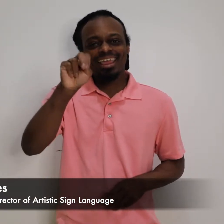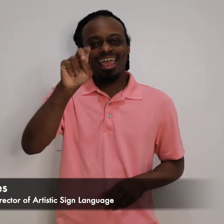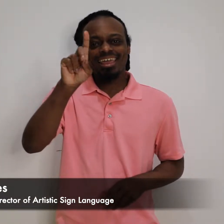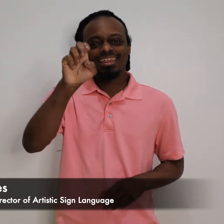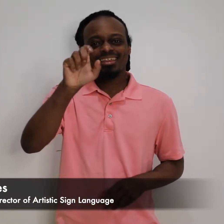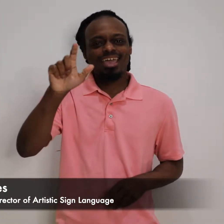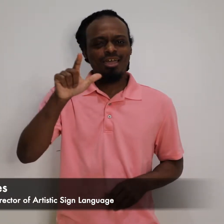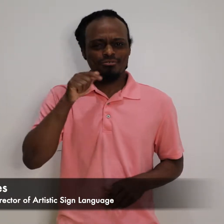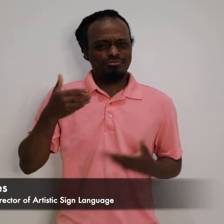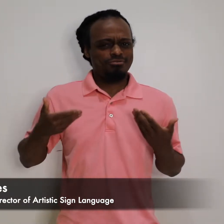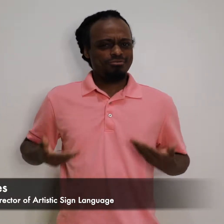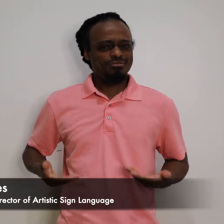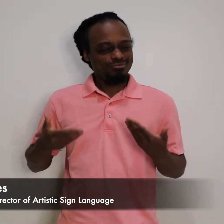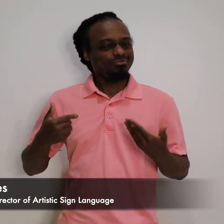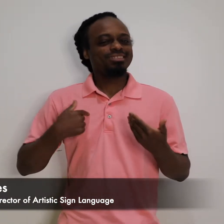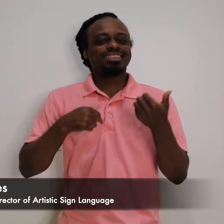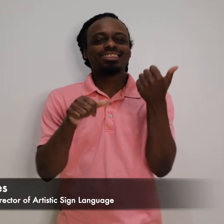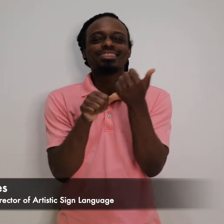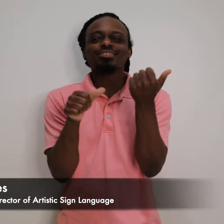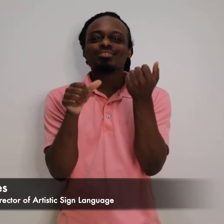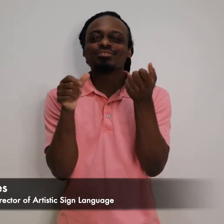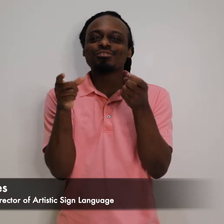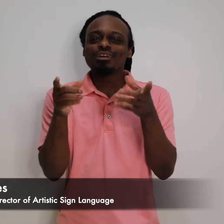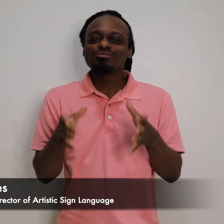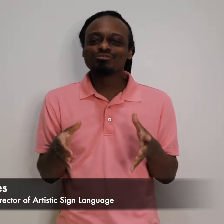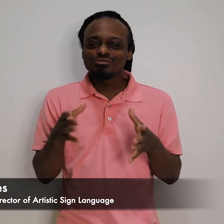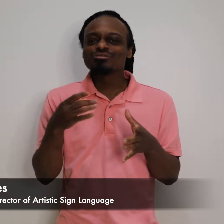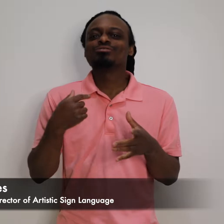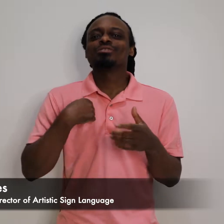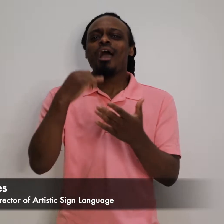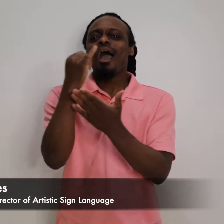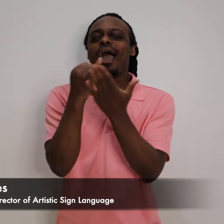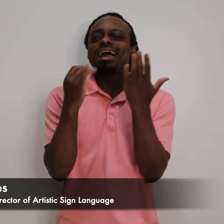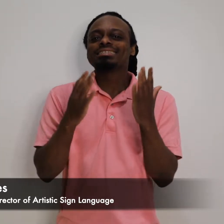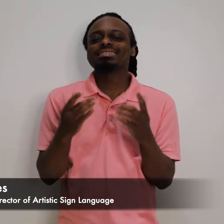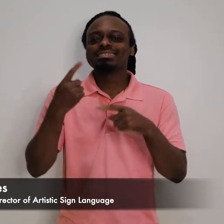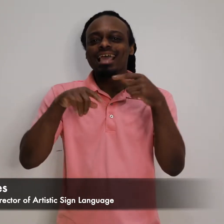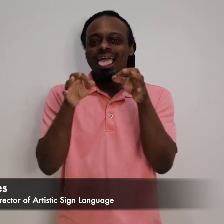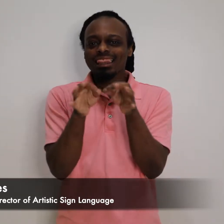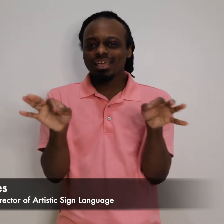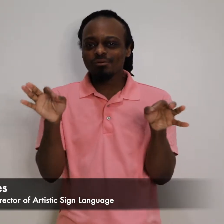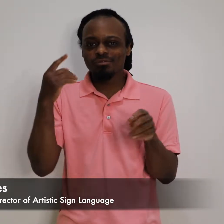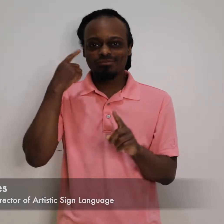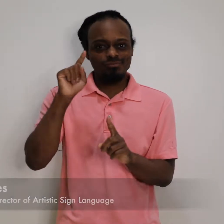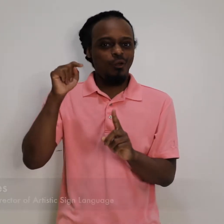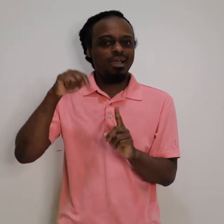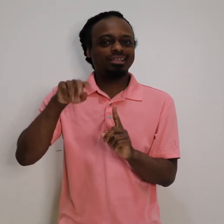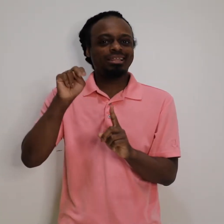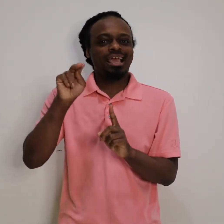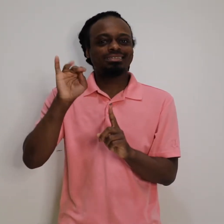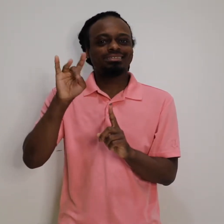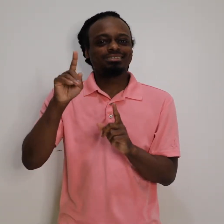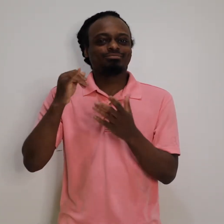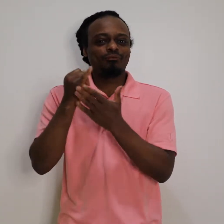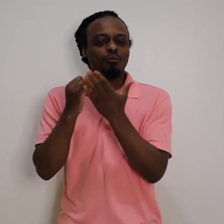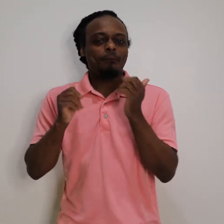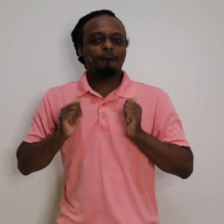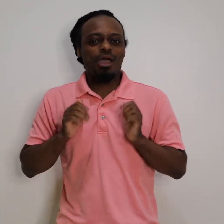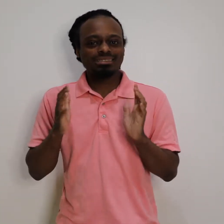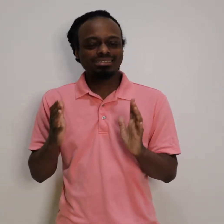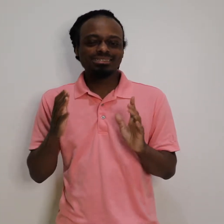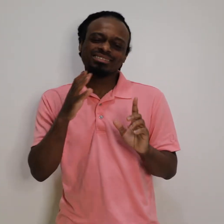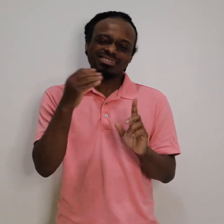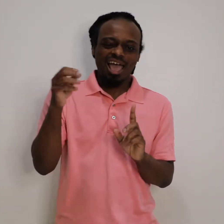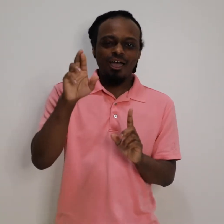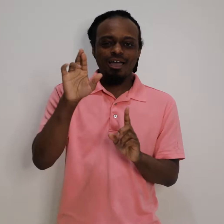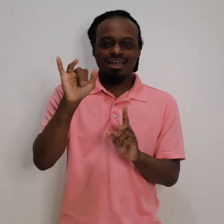I’m Kendell, the Assistant Director and Director of Artistic Sign Language for the